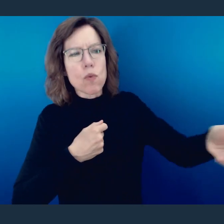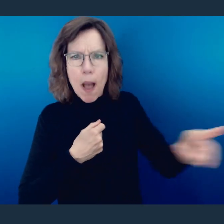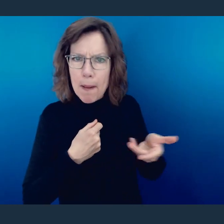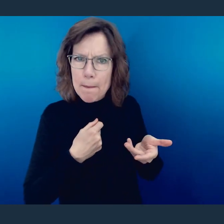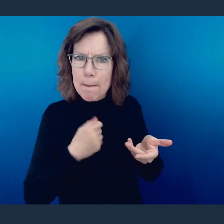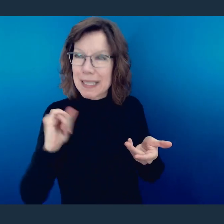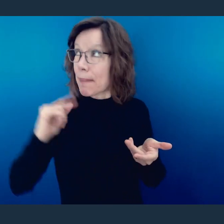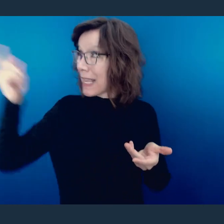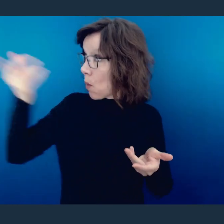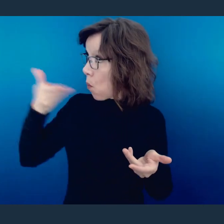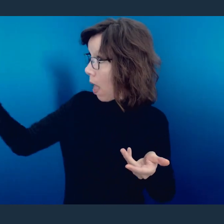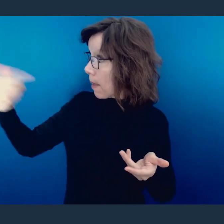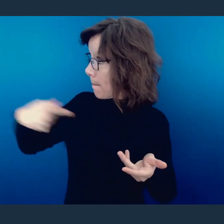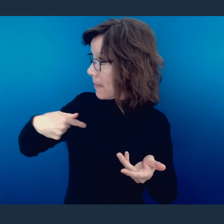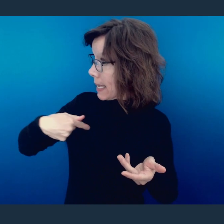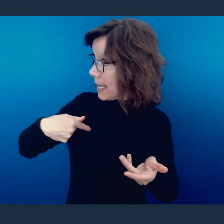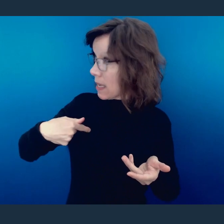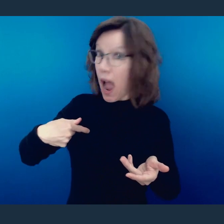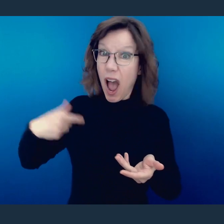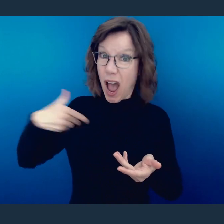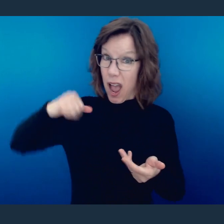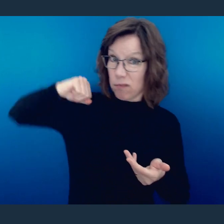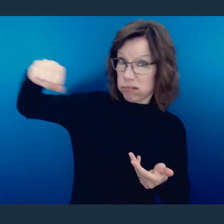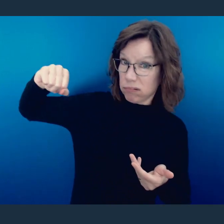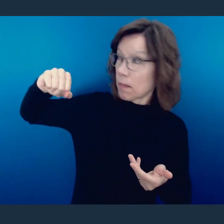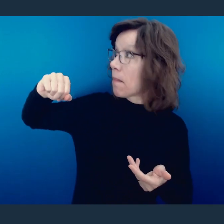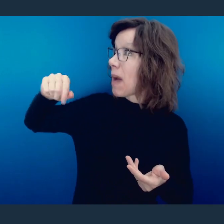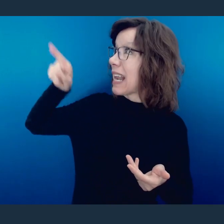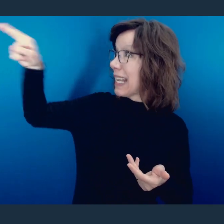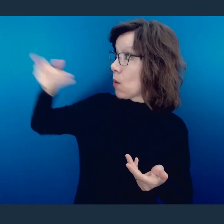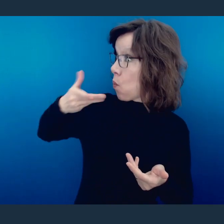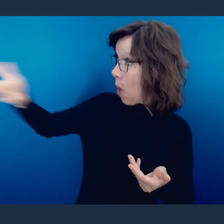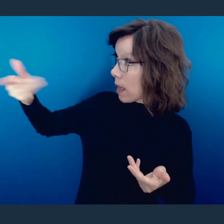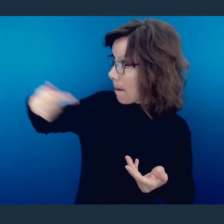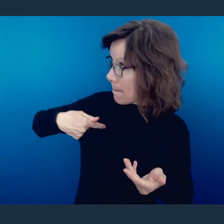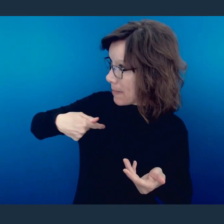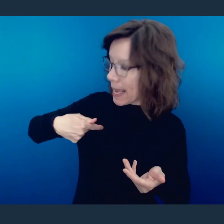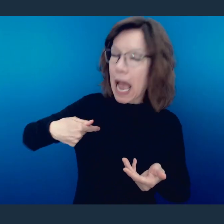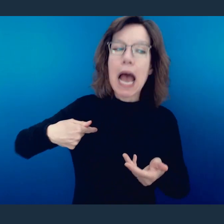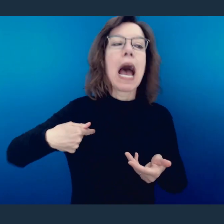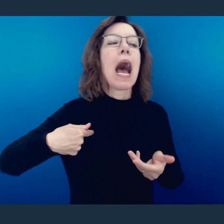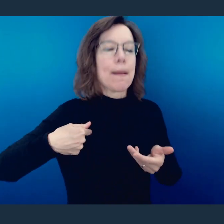believer in the same way that Christ welcomed you even when you rejected Him. In both instances,